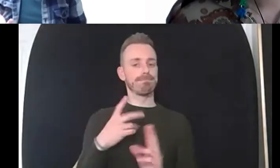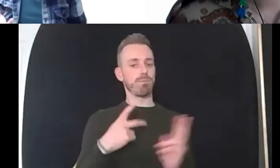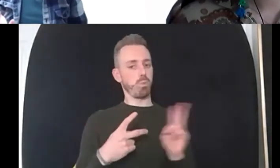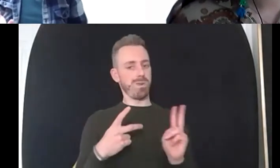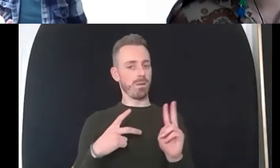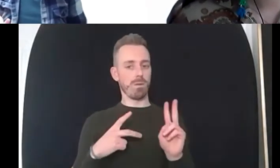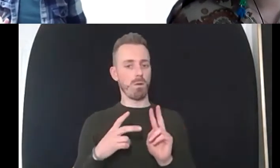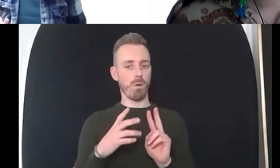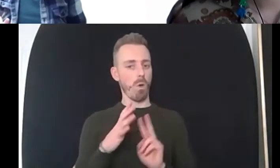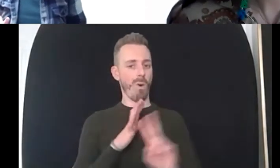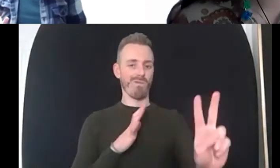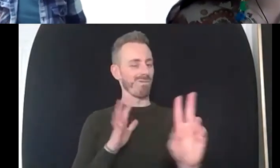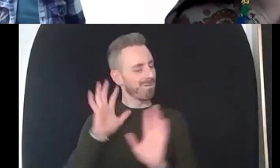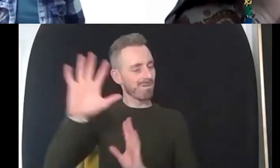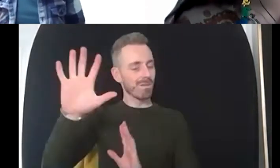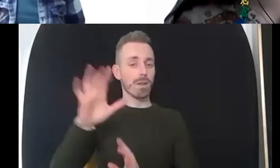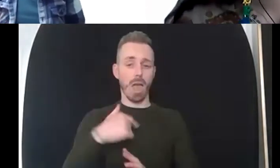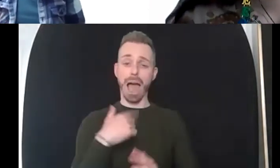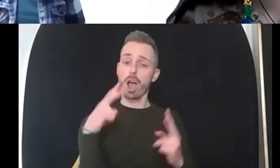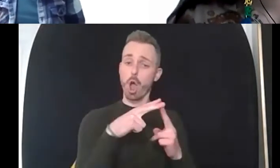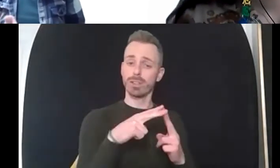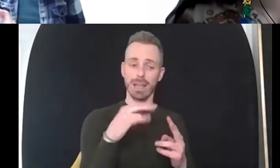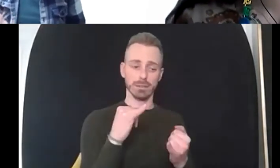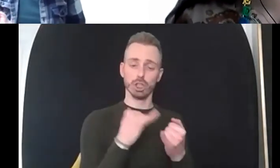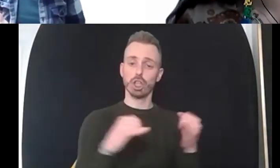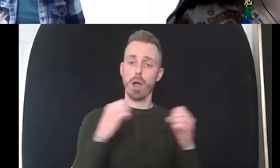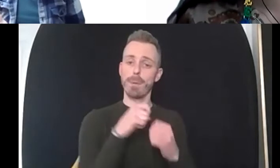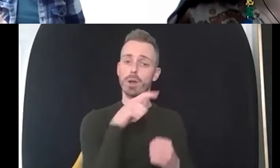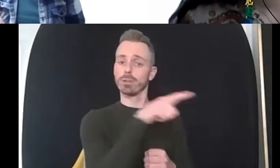that felt and how yeah oppressive that felt and why what they must have noticed and why